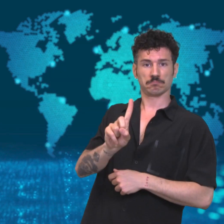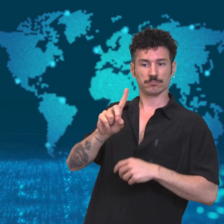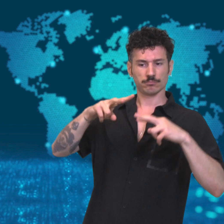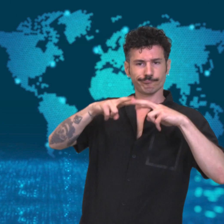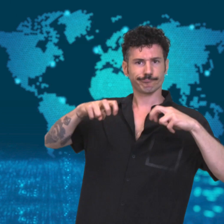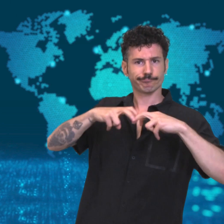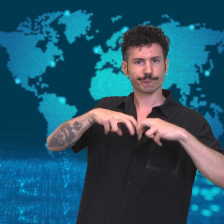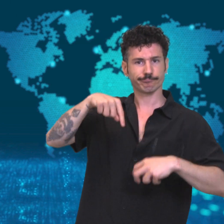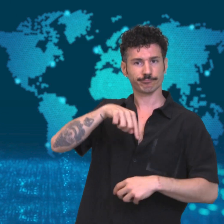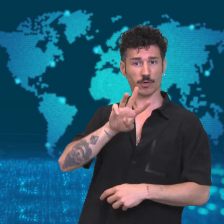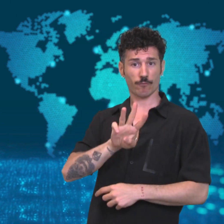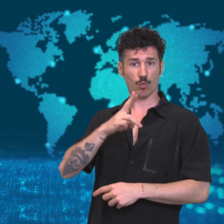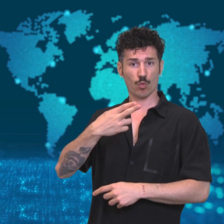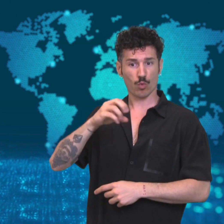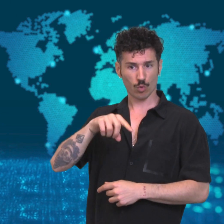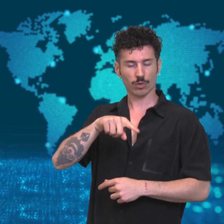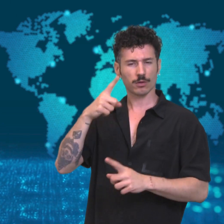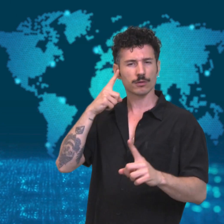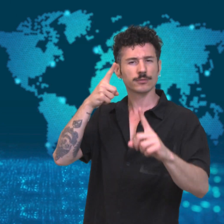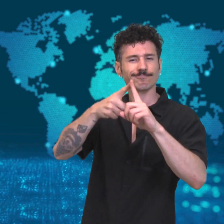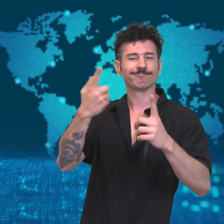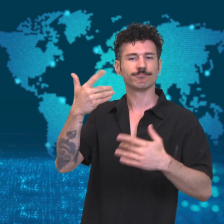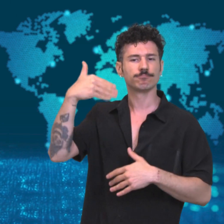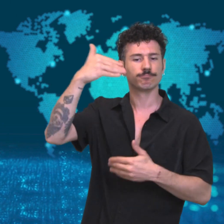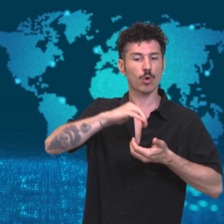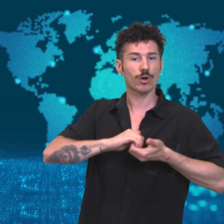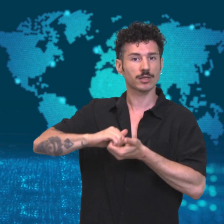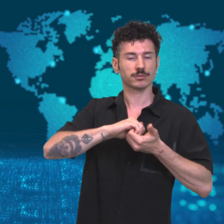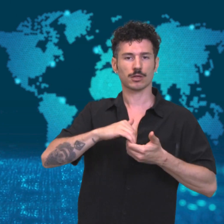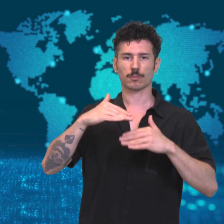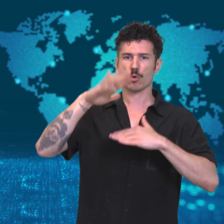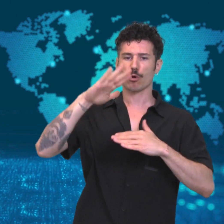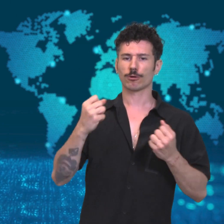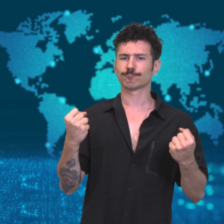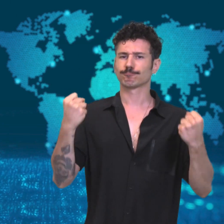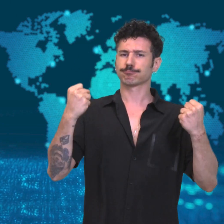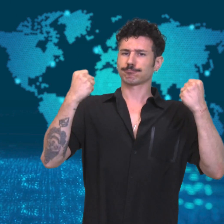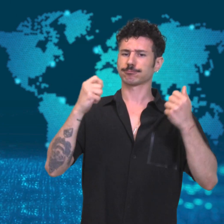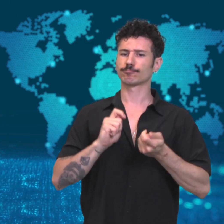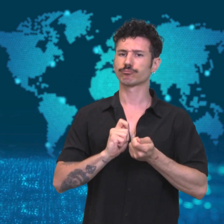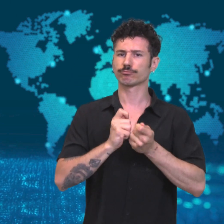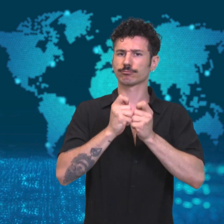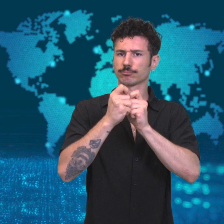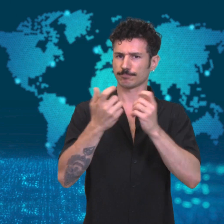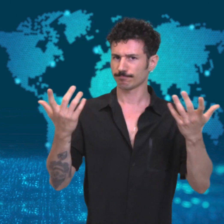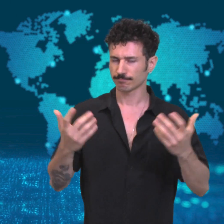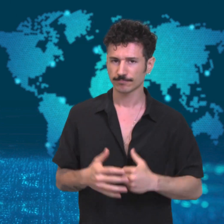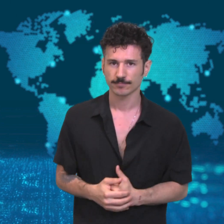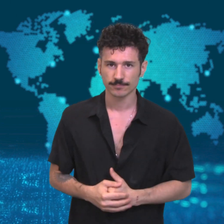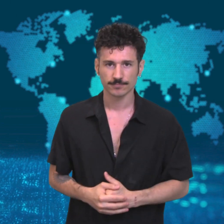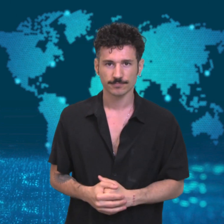an inquiry that would help strengthen the organization.